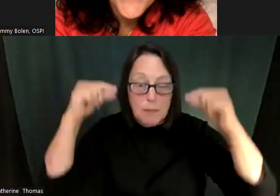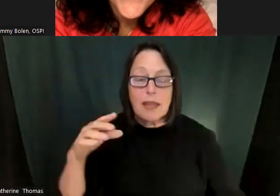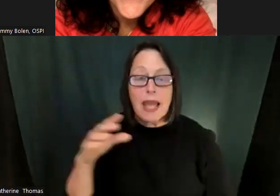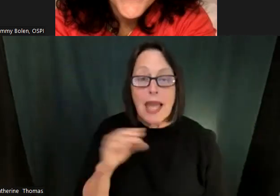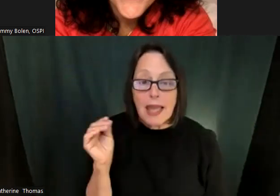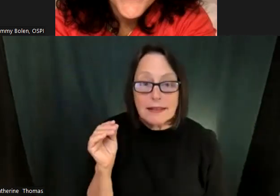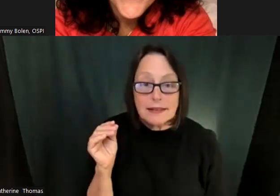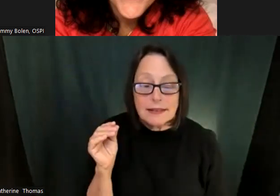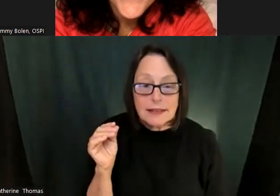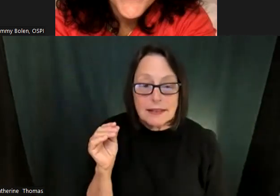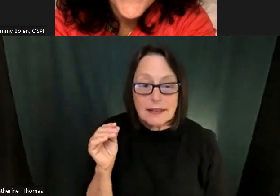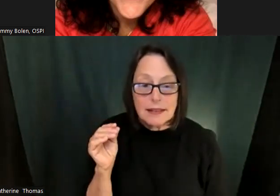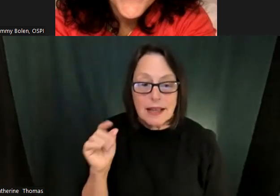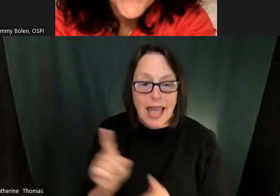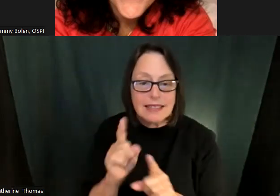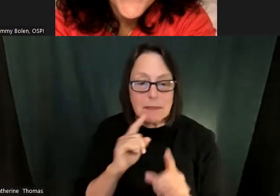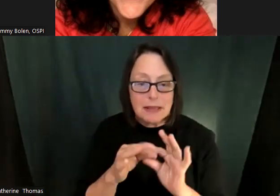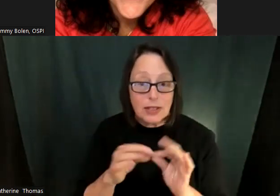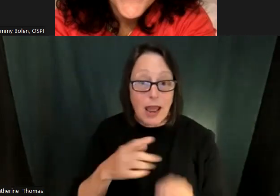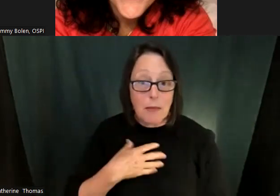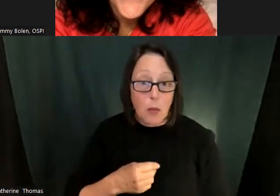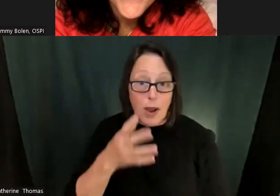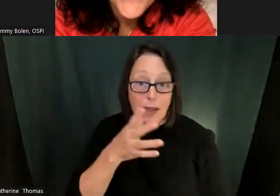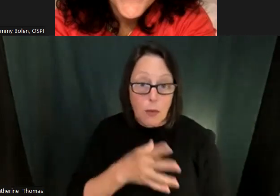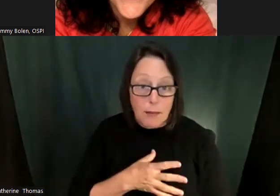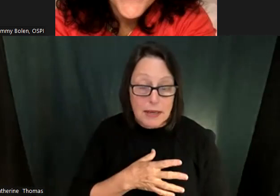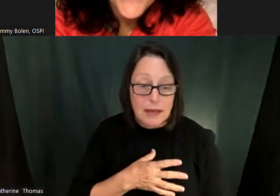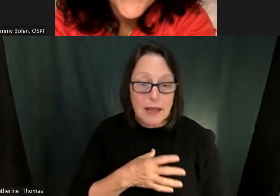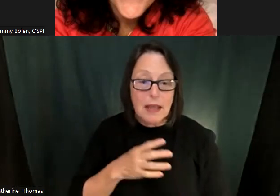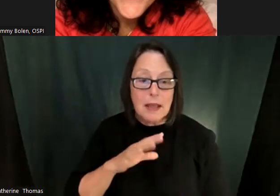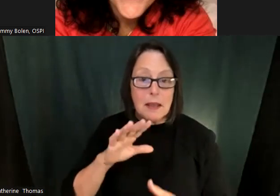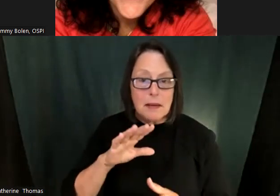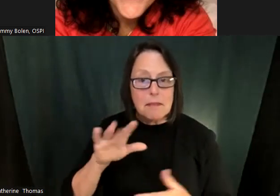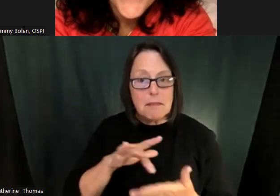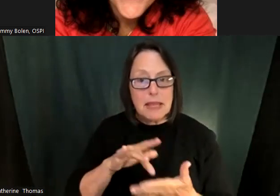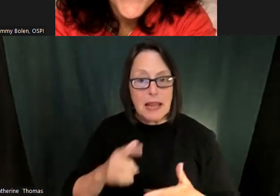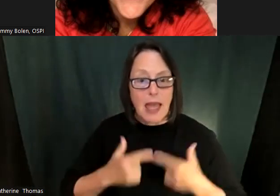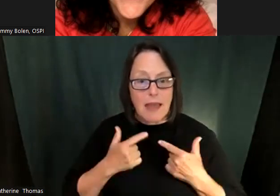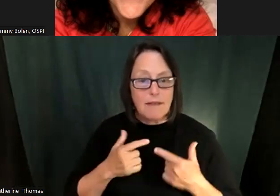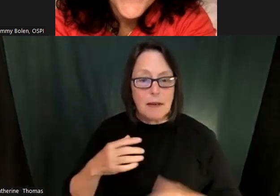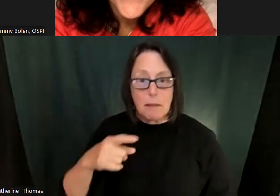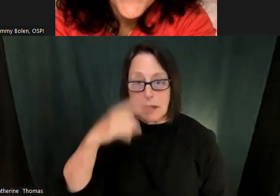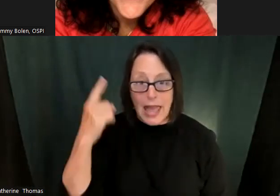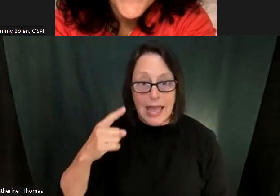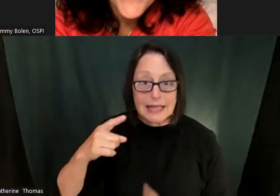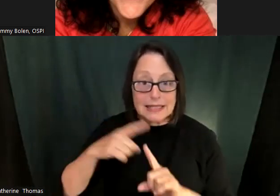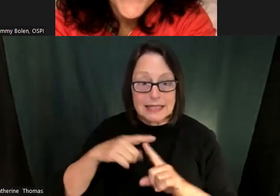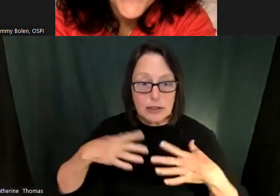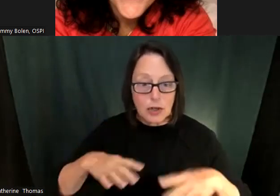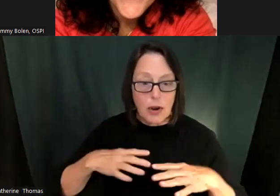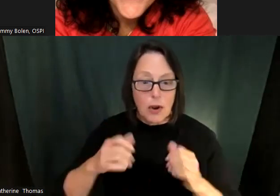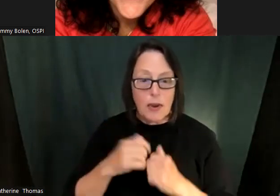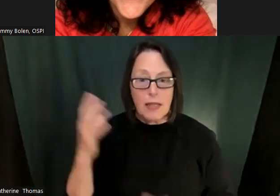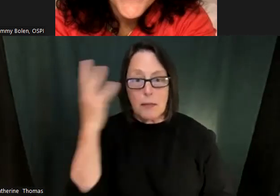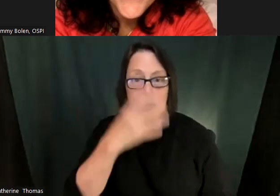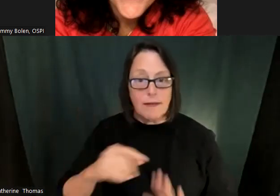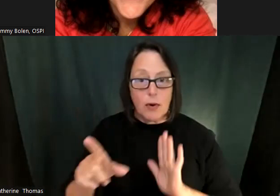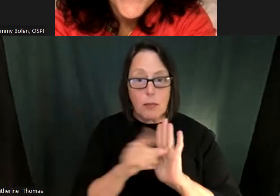So, just one to describe if you're not watching this webinar. What you see is me and I have reddish brownish blondish curly hair and I have glasses with sleds like cat eye.